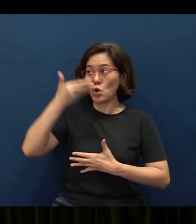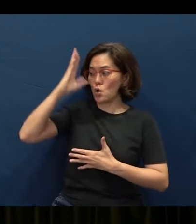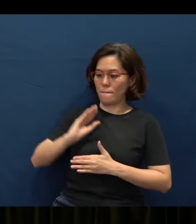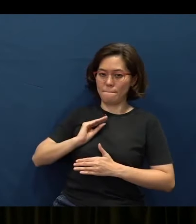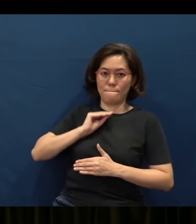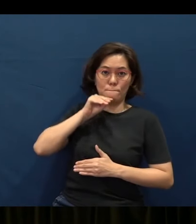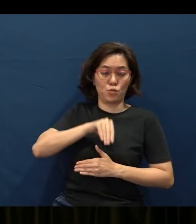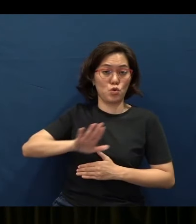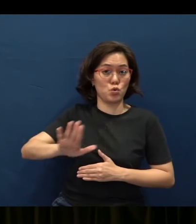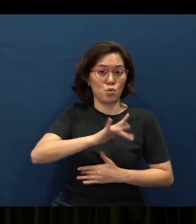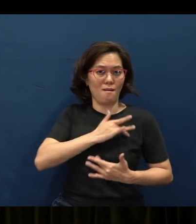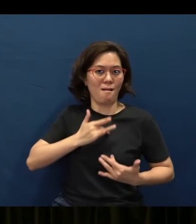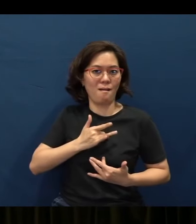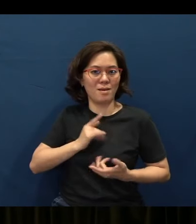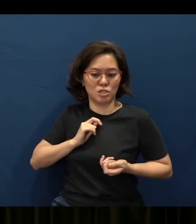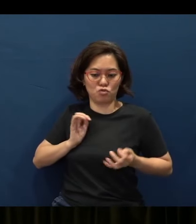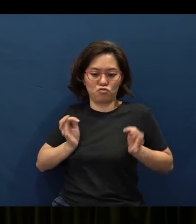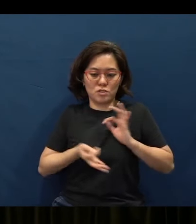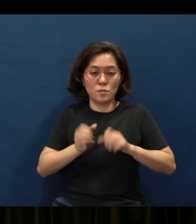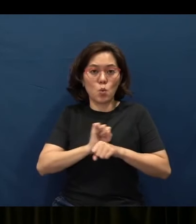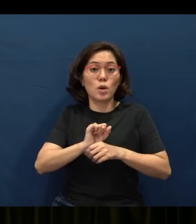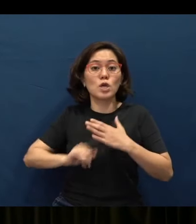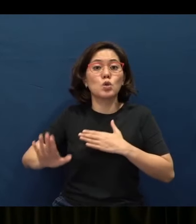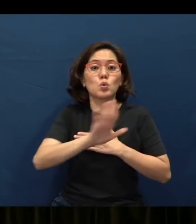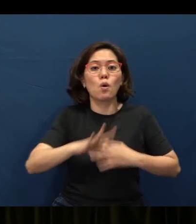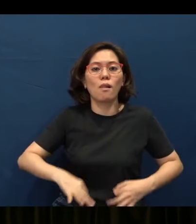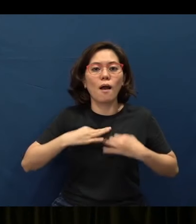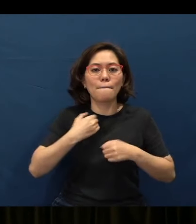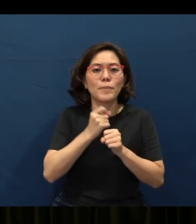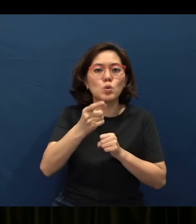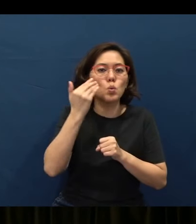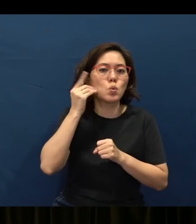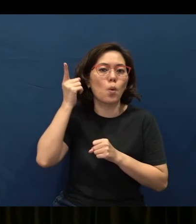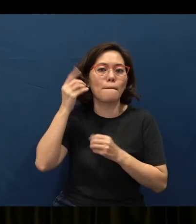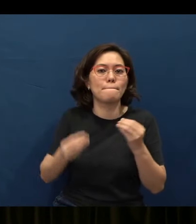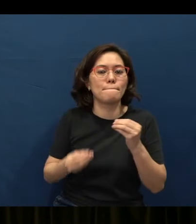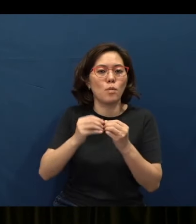is His transformation work in your life, to make you know Him more, to make you wiser.